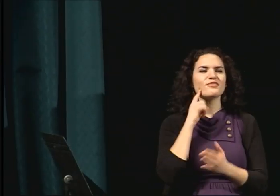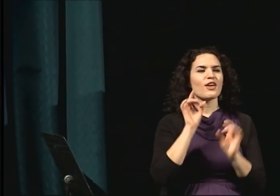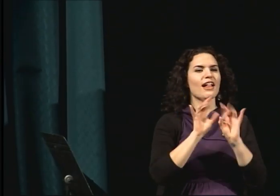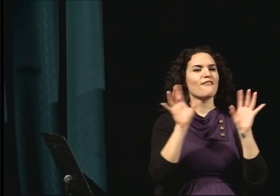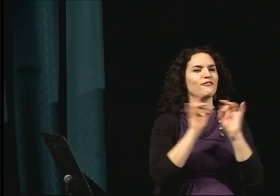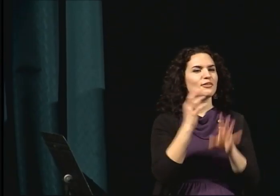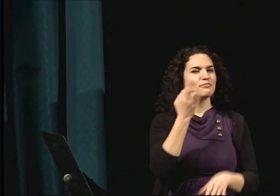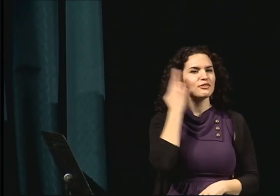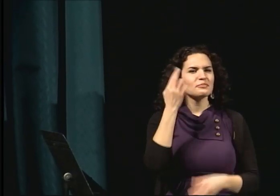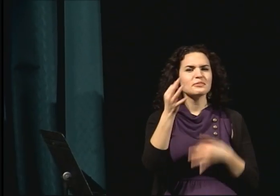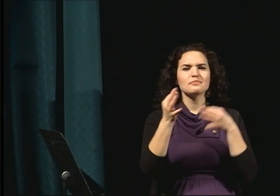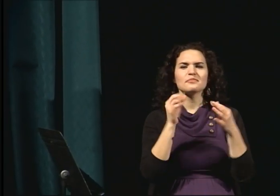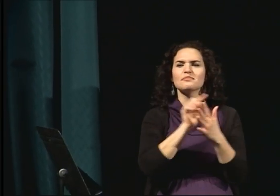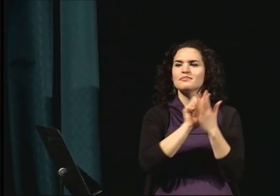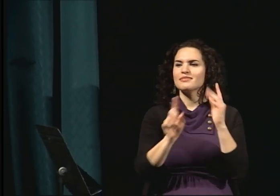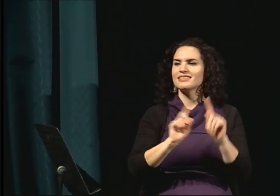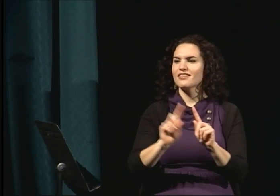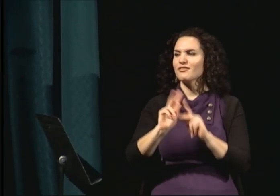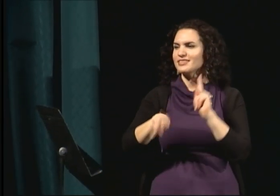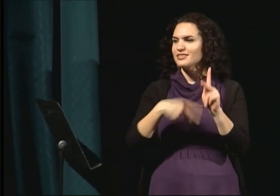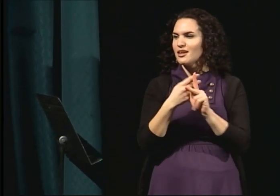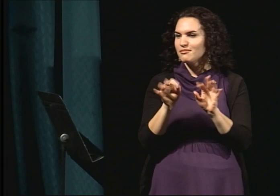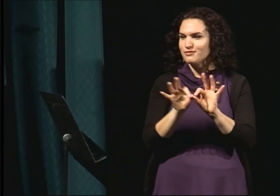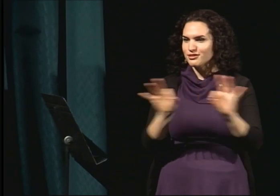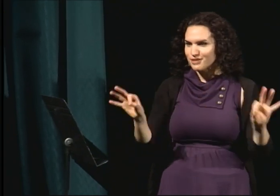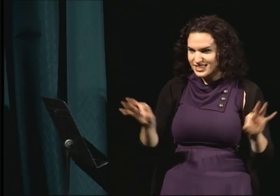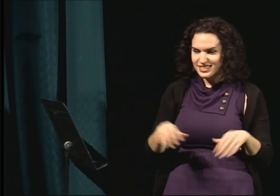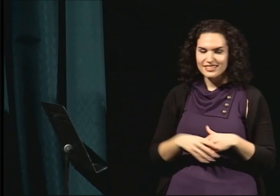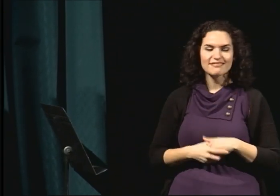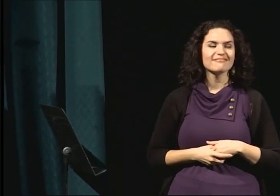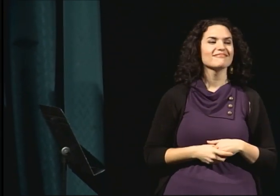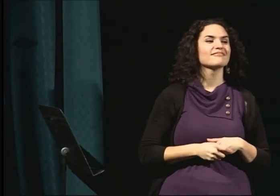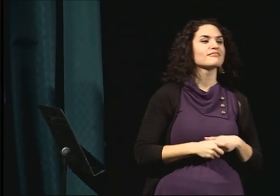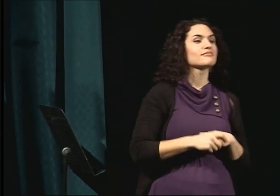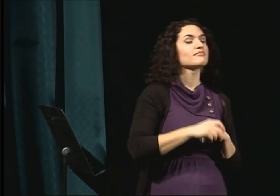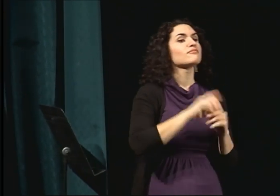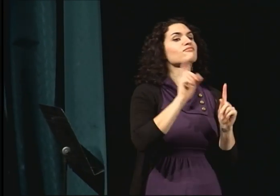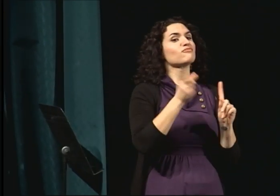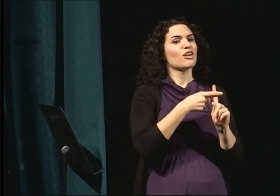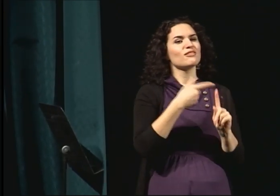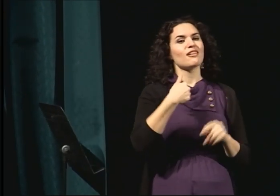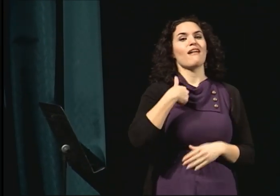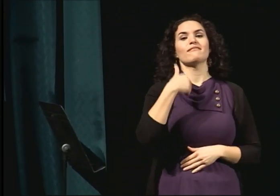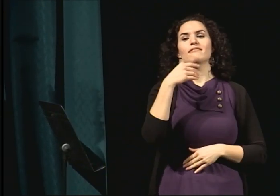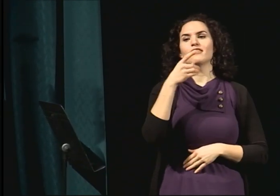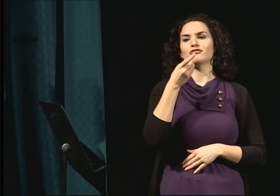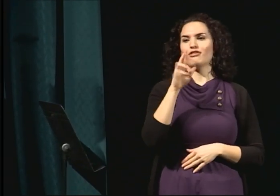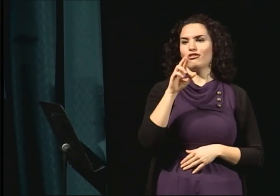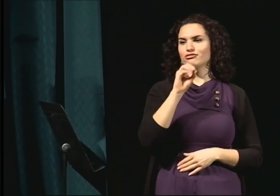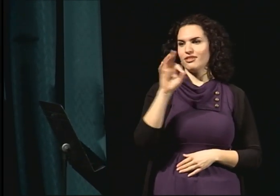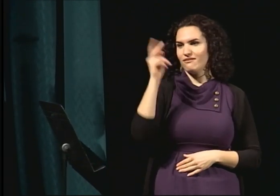about the different doctoral degrees. There's a doctor of philosophy which is a PhD.